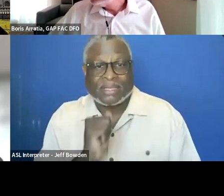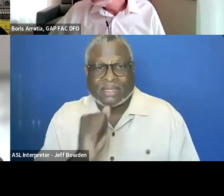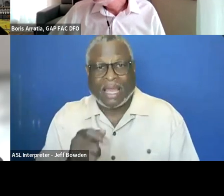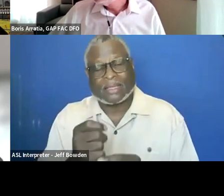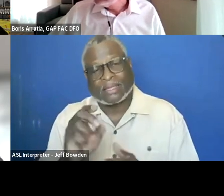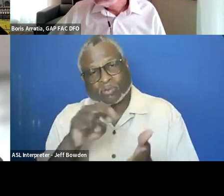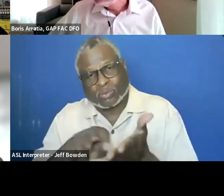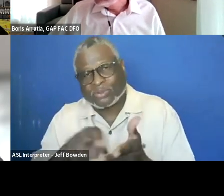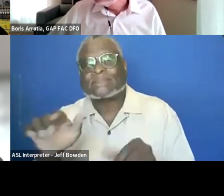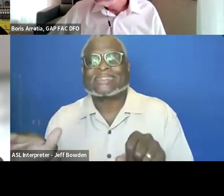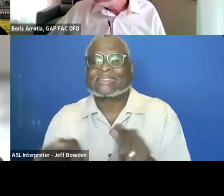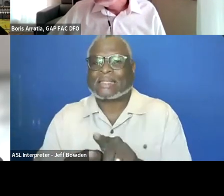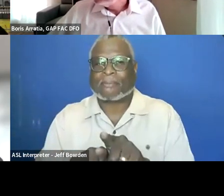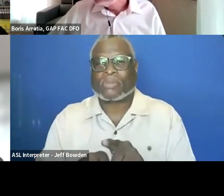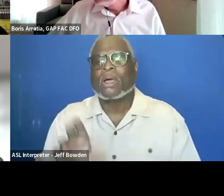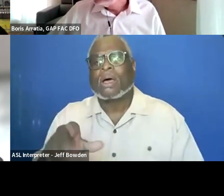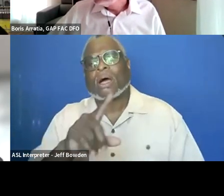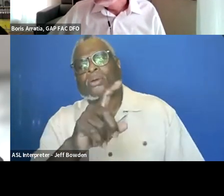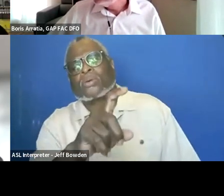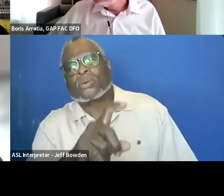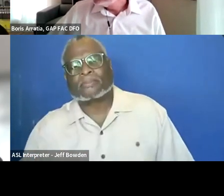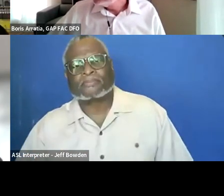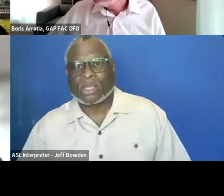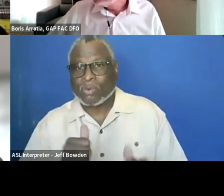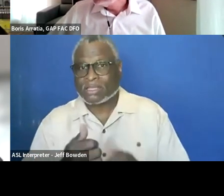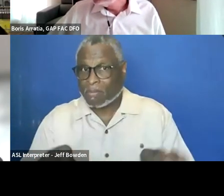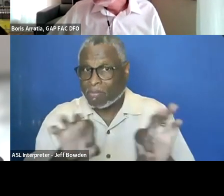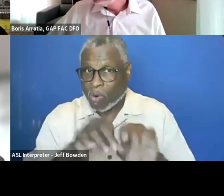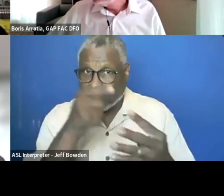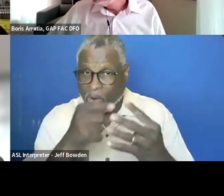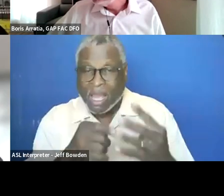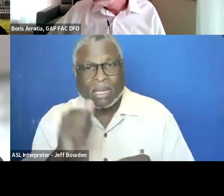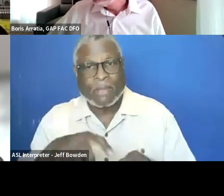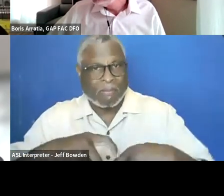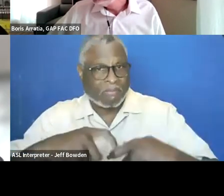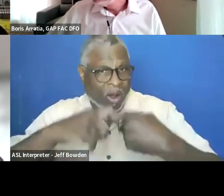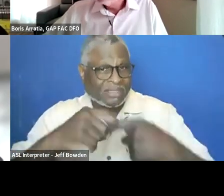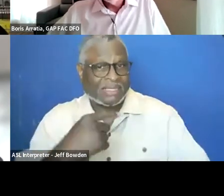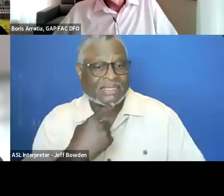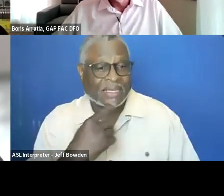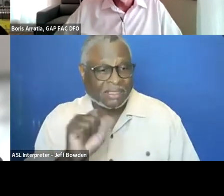One of the pain points that we - let me pause and say to the Subcommittee,